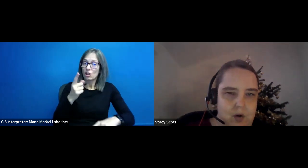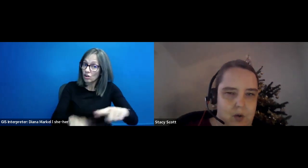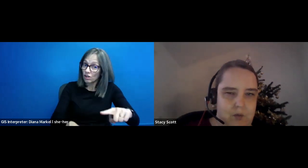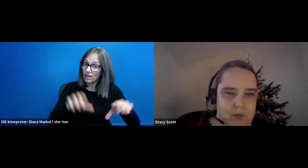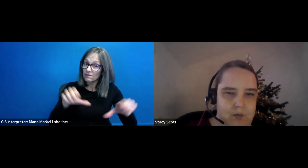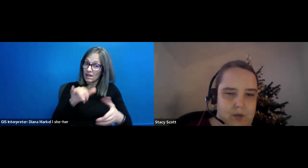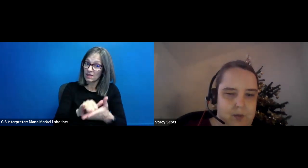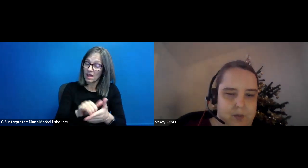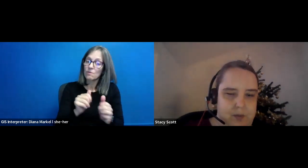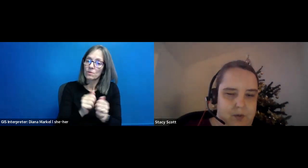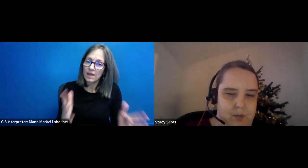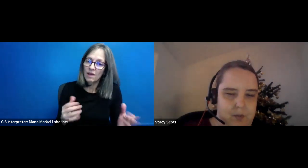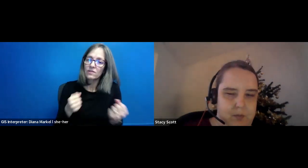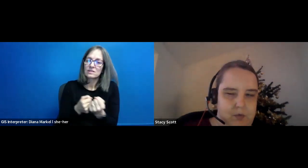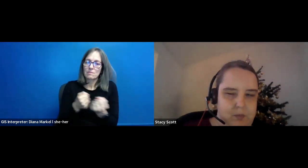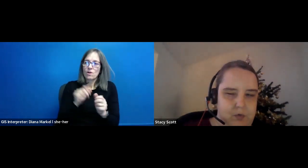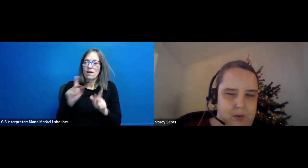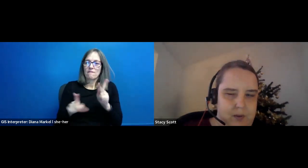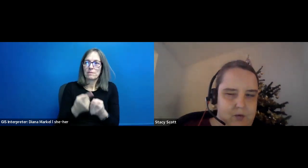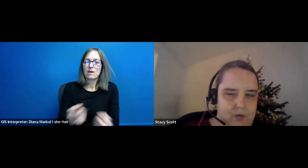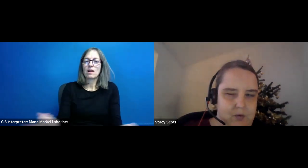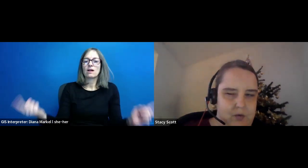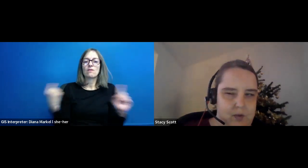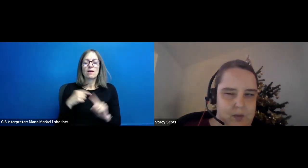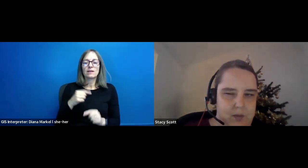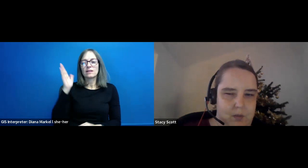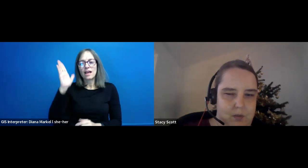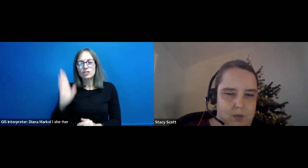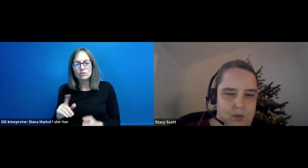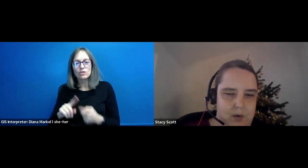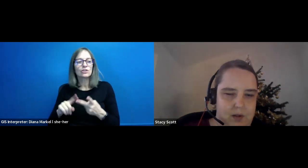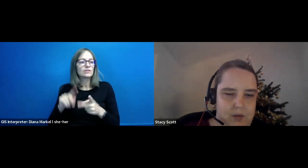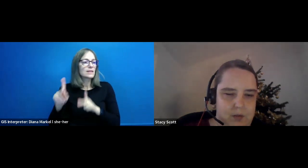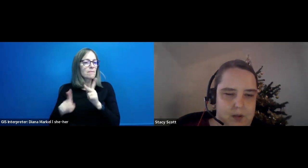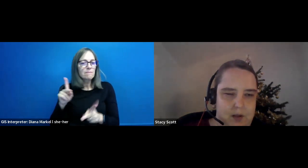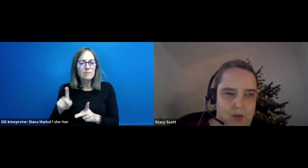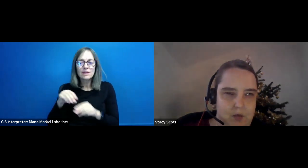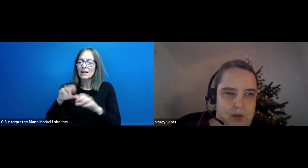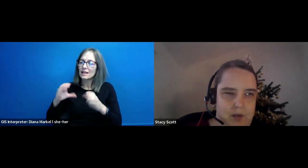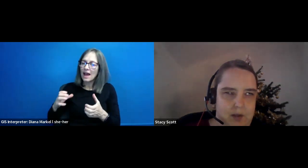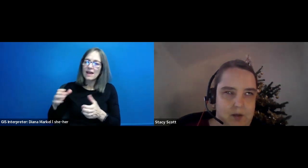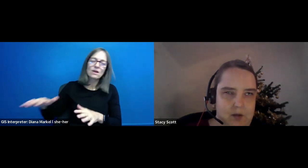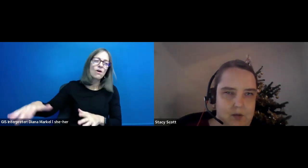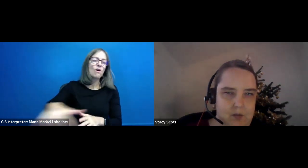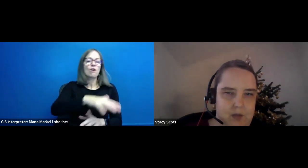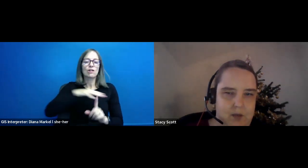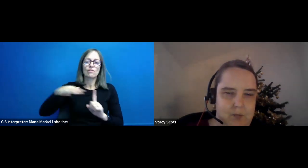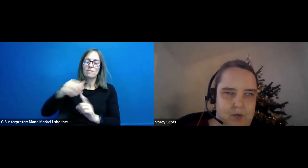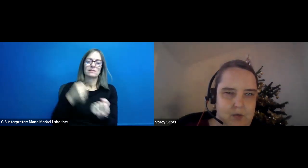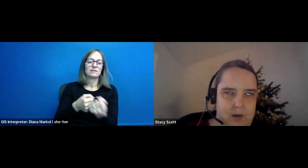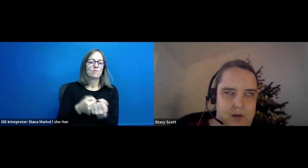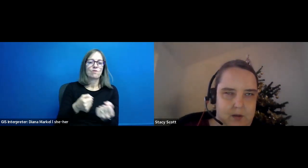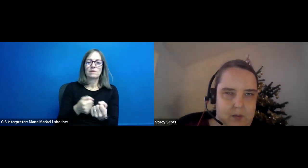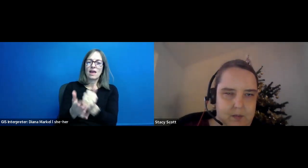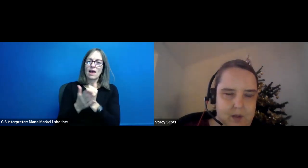Stacy Scott: of the the people around me, with support of my lecturers and the people that were in class with me, and helped me get the information that I needed.